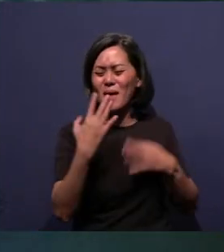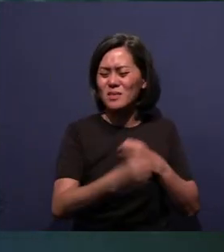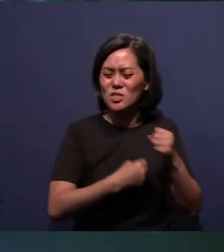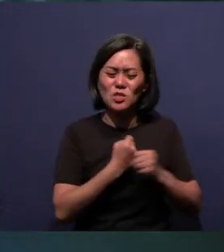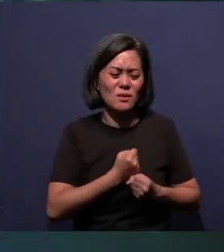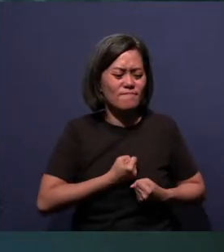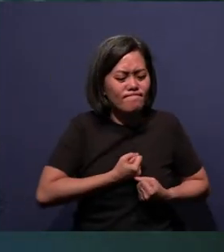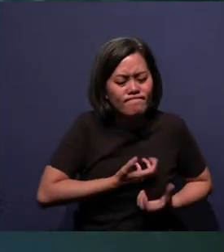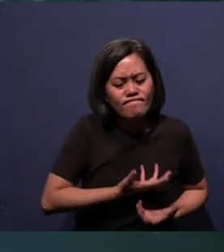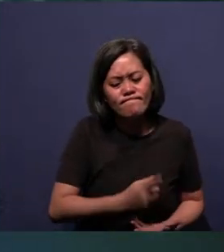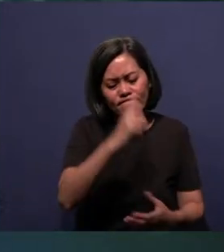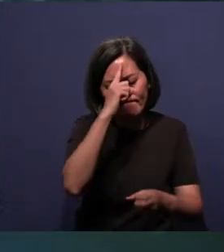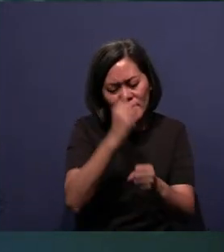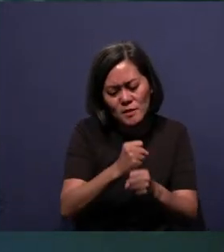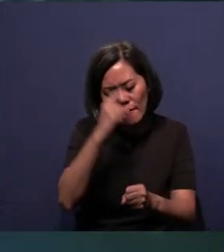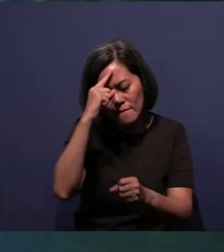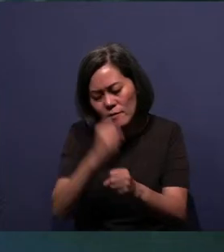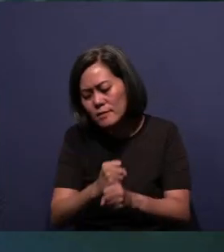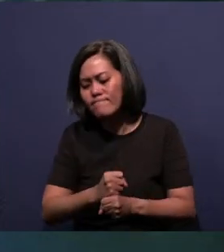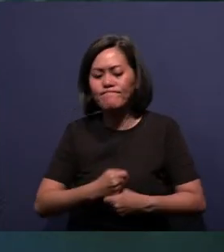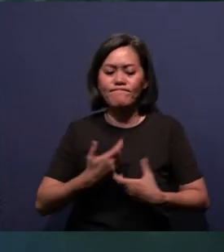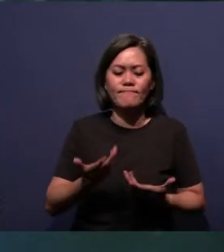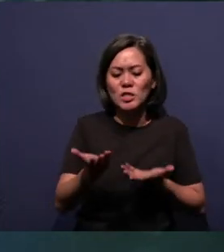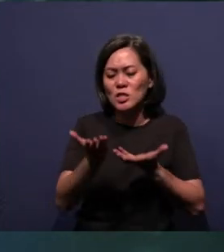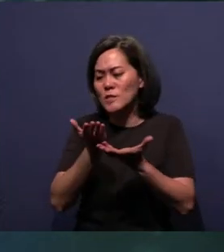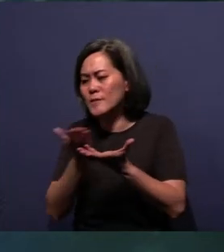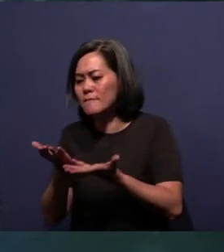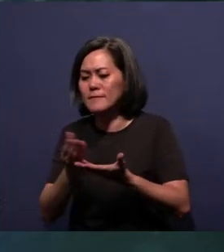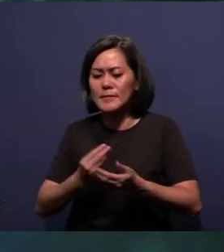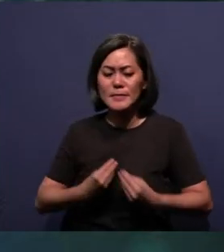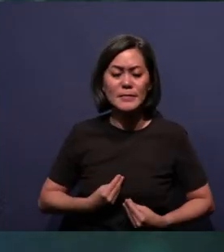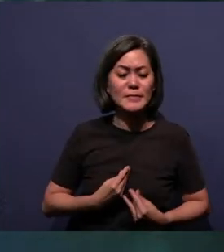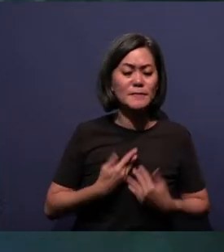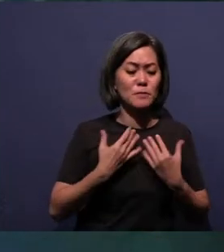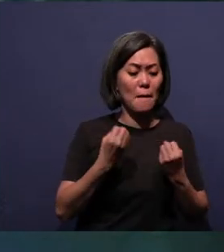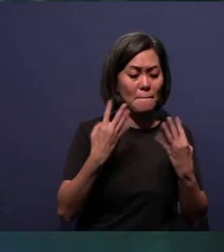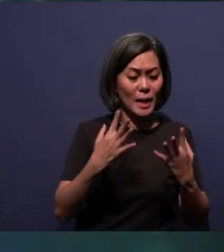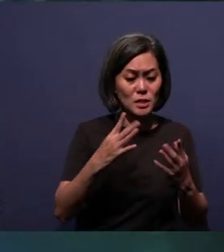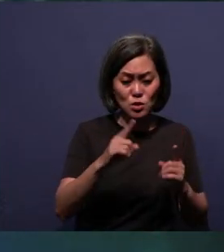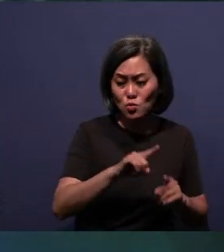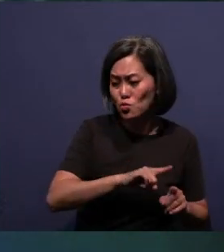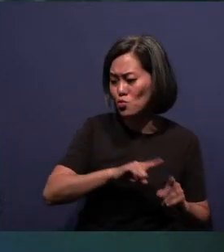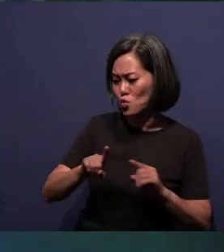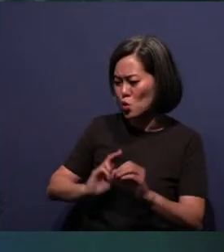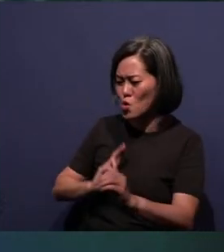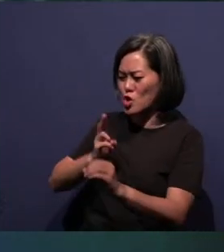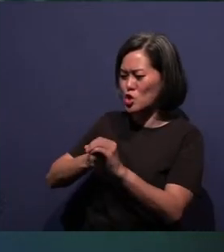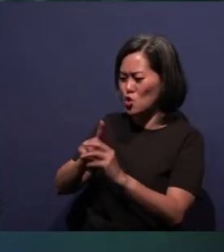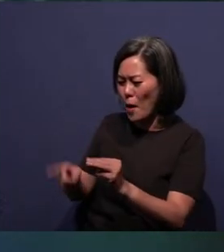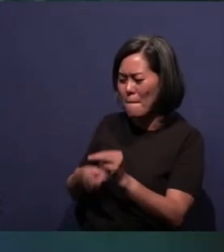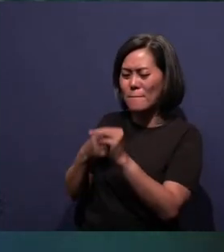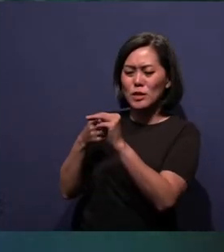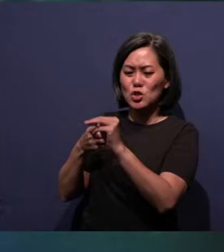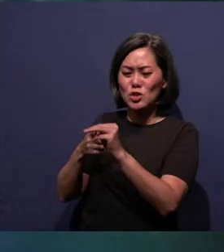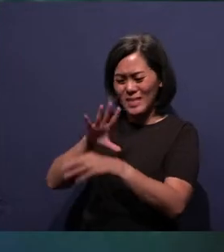and faithful service to You, inspiring many towards missions across the globe, including us here at Bartley.